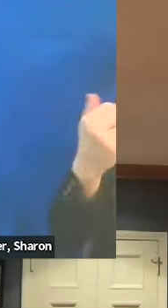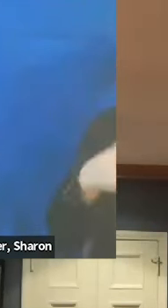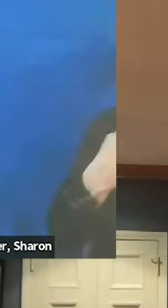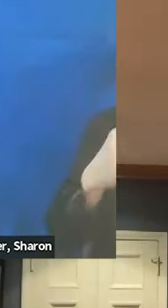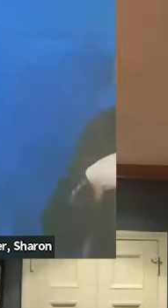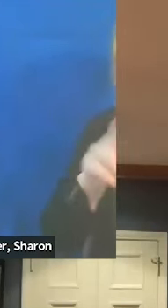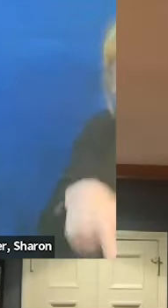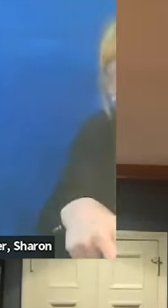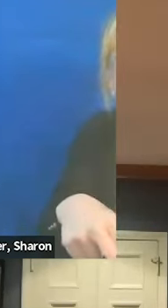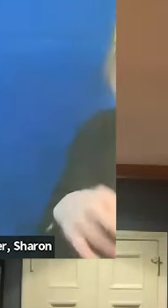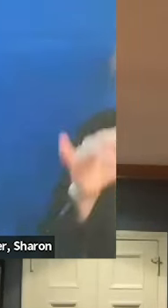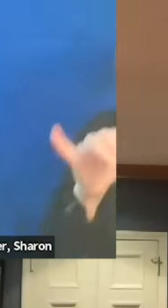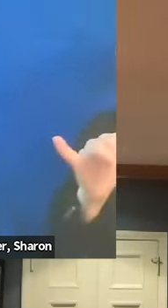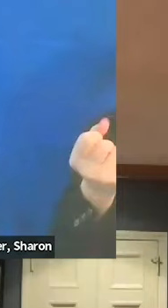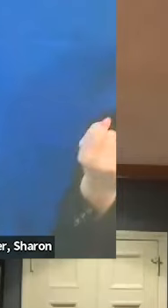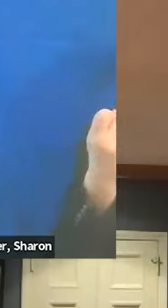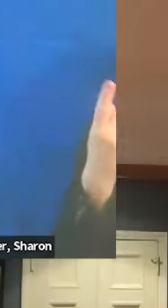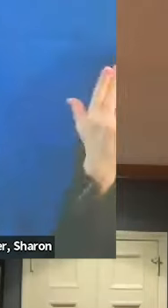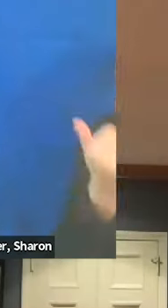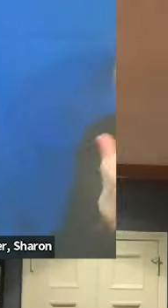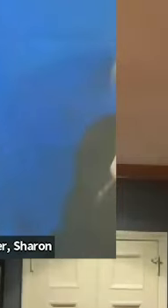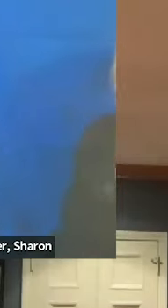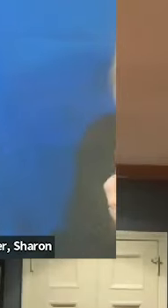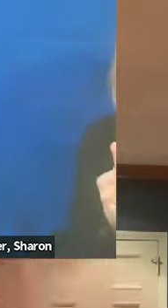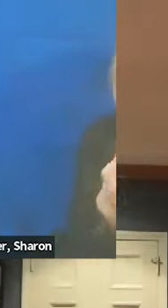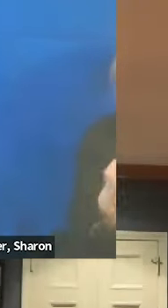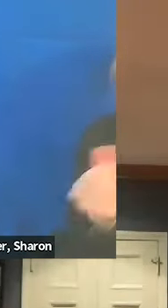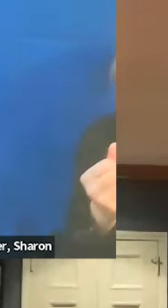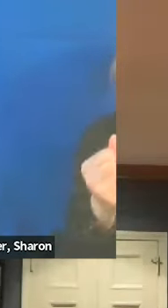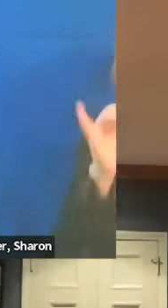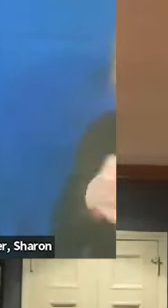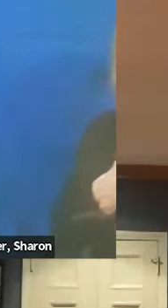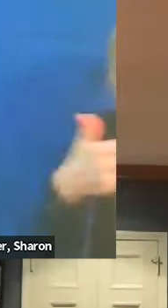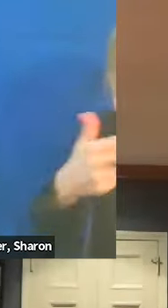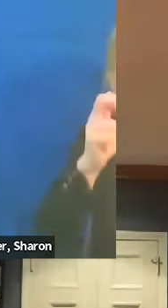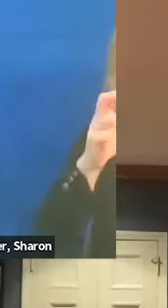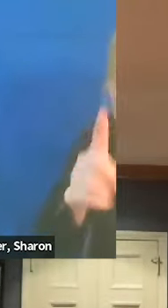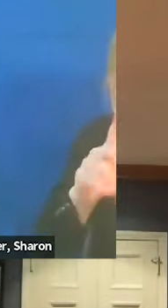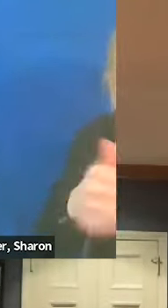"Now, we understand why it hasn't been resolved in 80 years." That's education. And the more things we can do like that, the better.